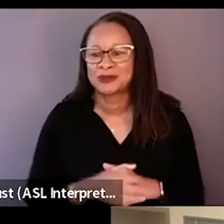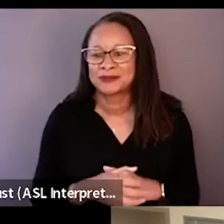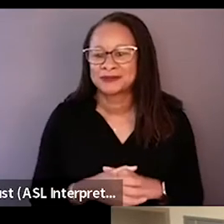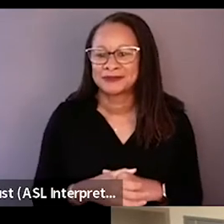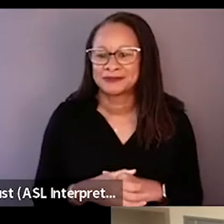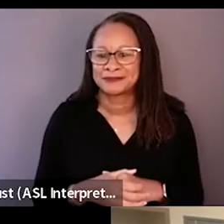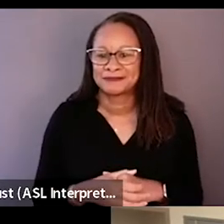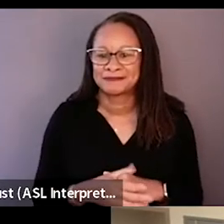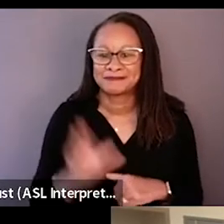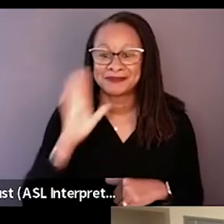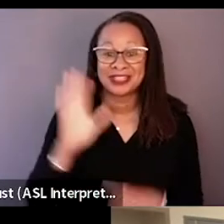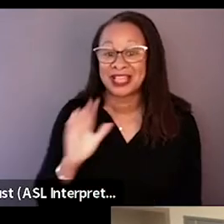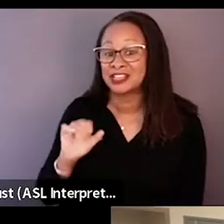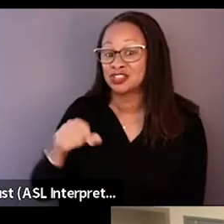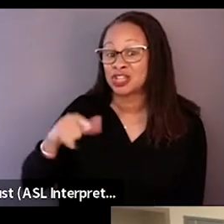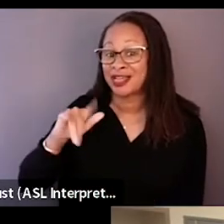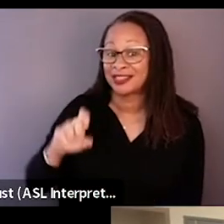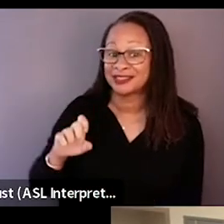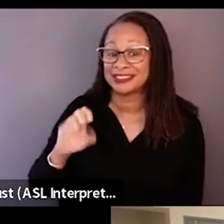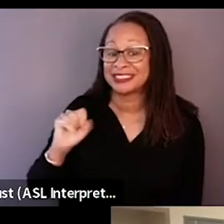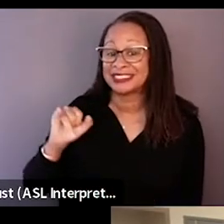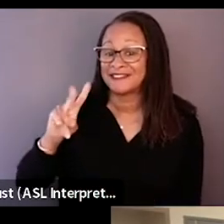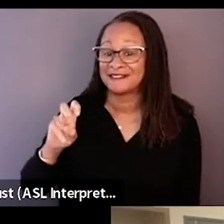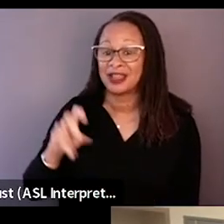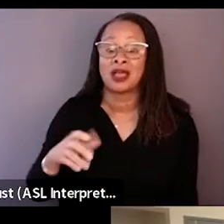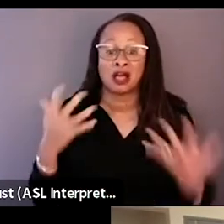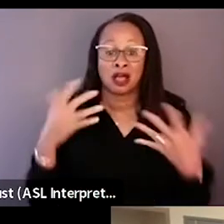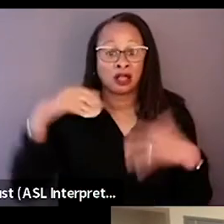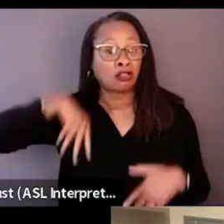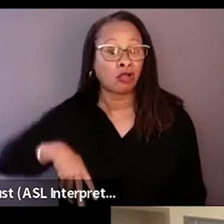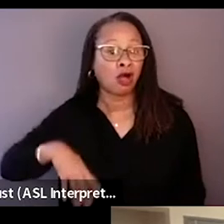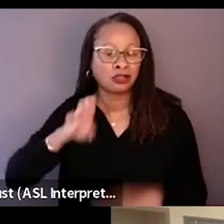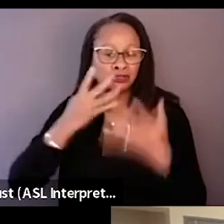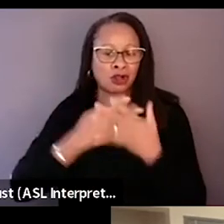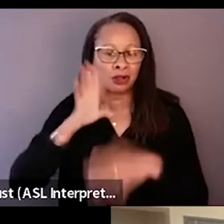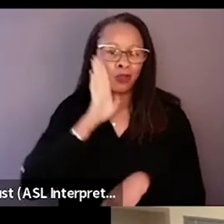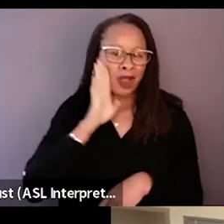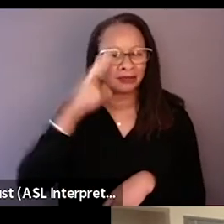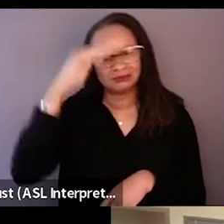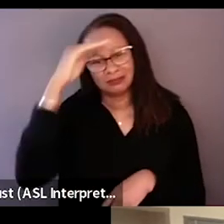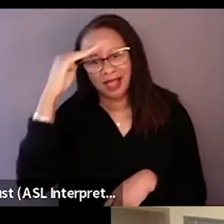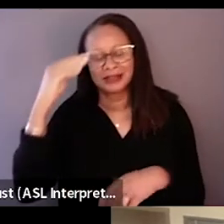Hi, my name is Jaclyn Siev and I have long, dark brownish black hair and I am wearing a black